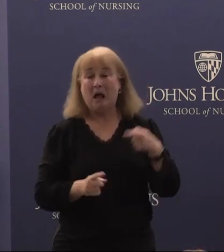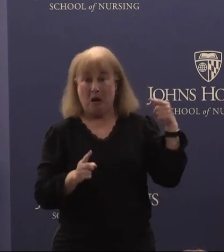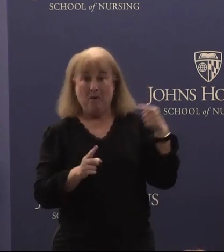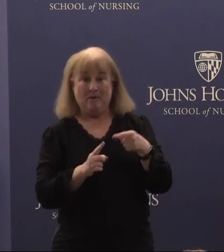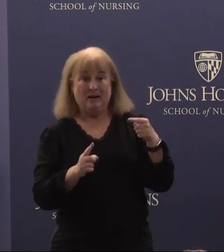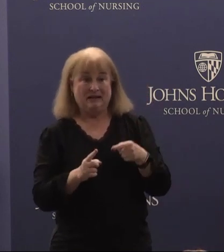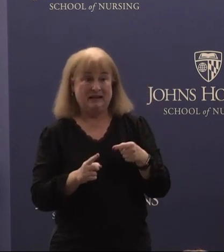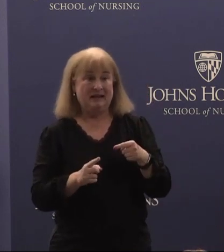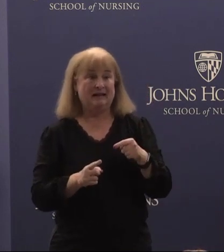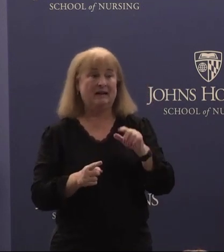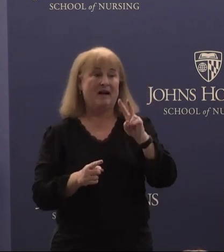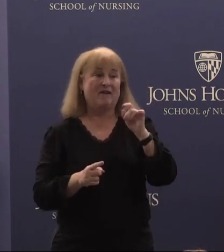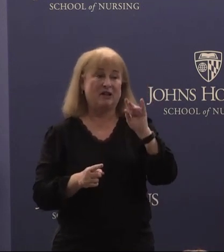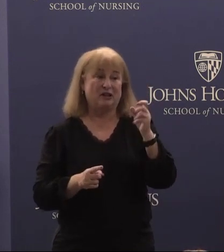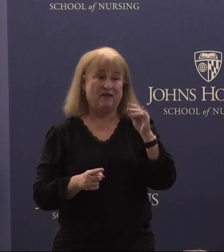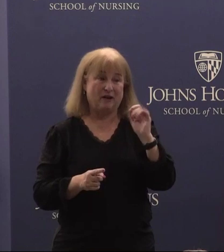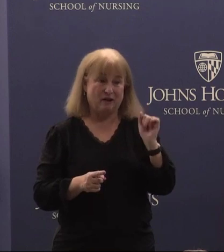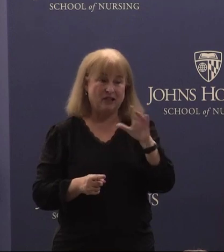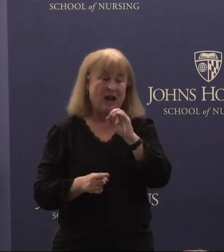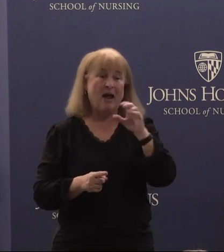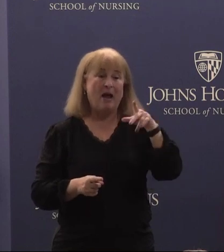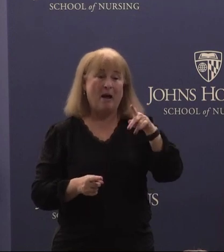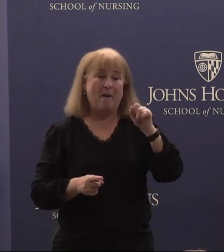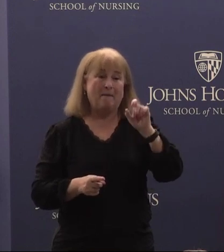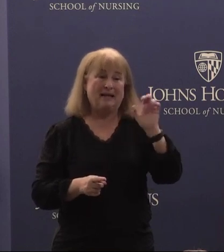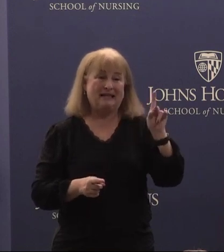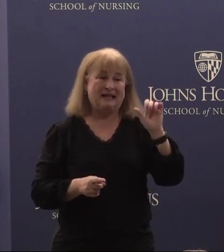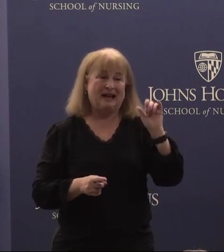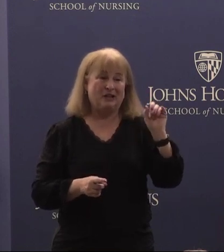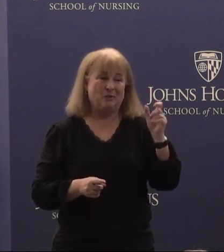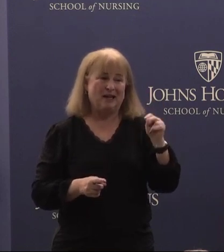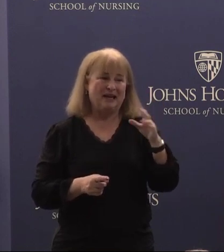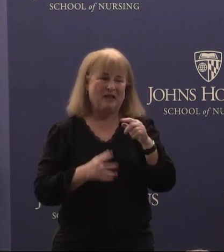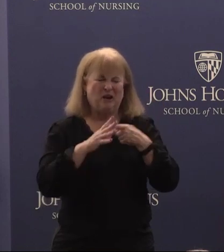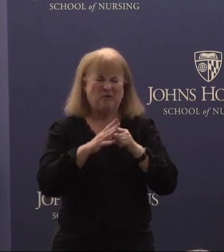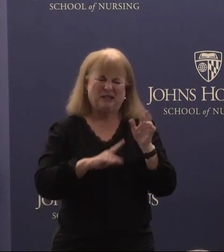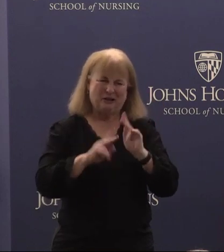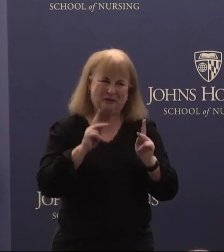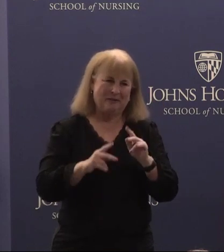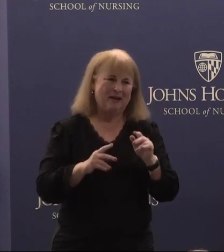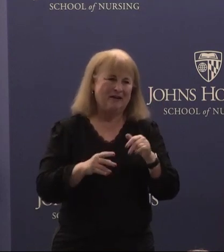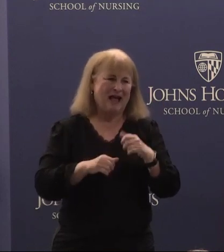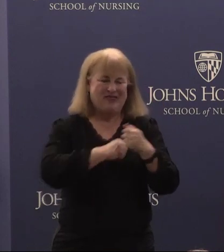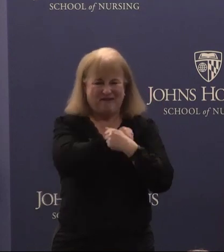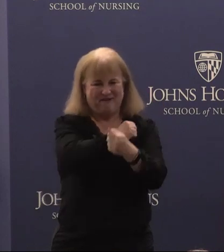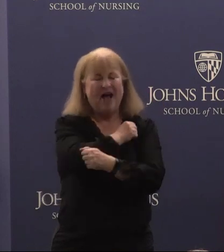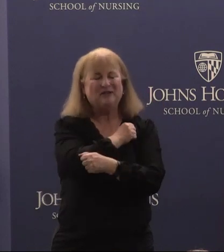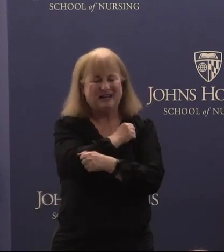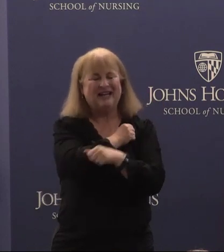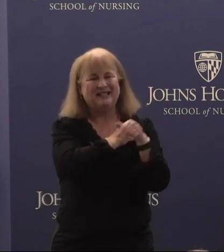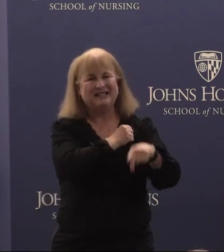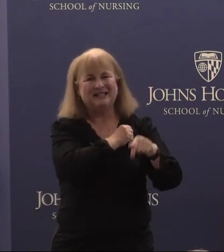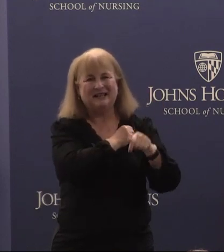V vaj and pratique gajwani who are originals and really the foundation of the work we're doing and